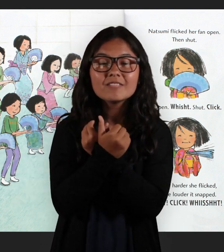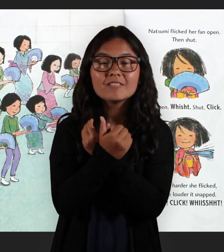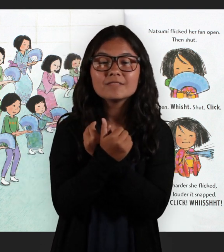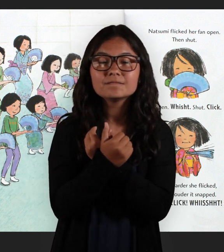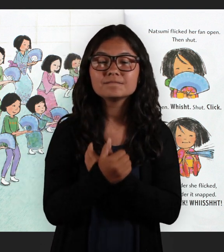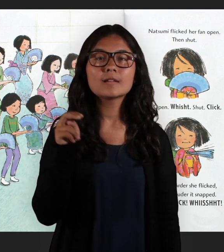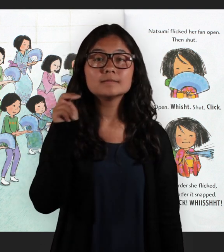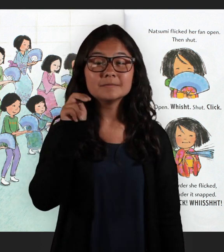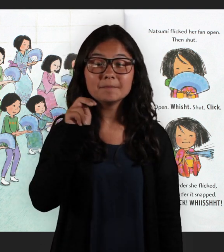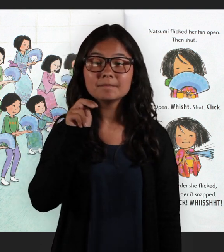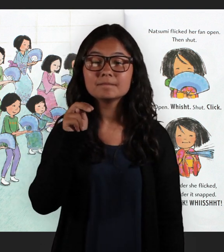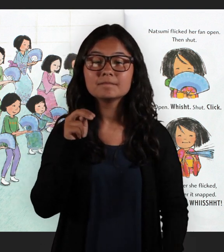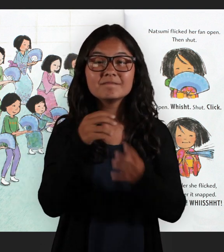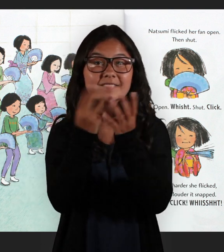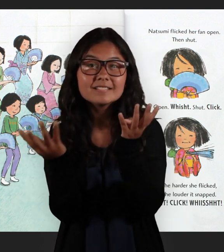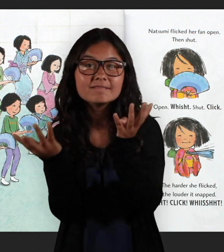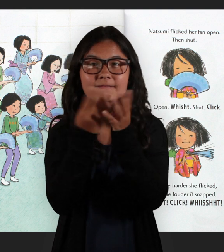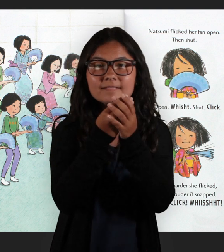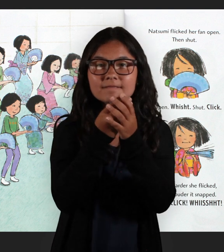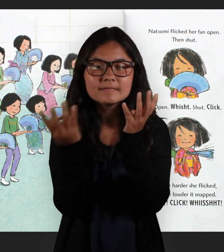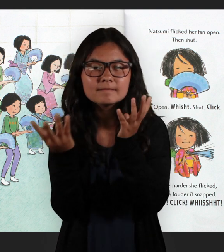Natsumi flicked her fan open. Then shut.